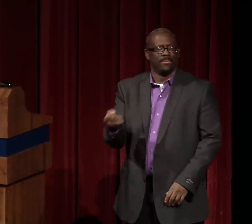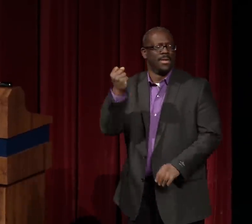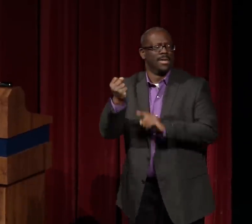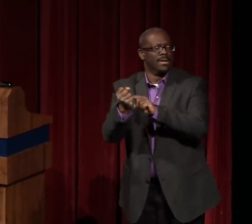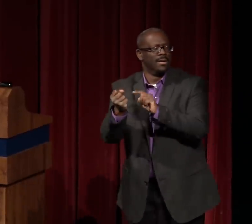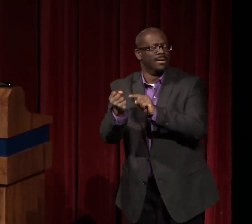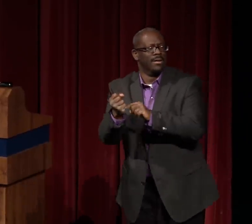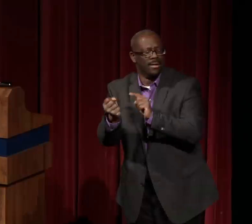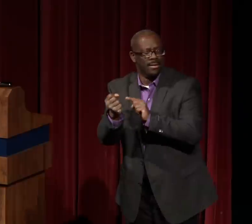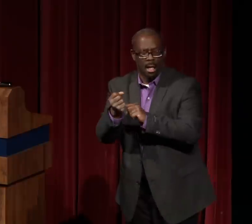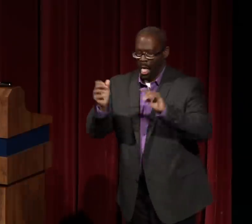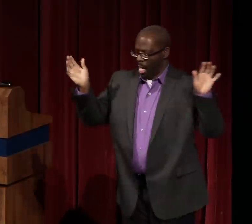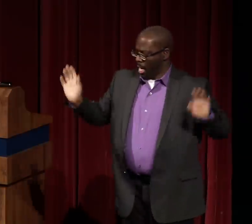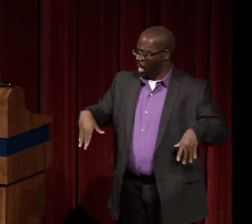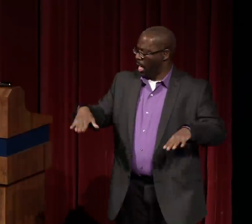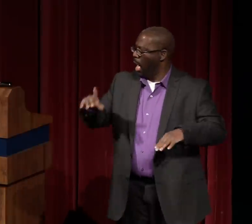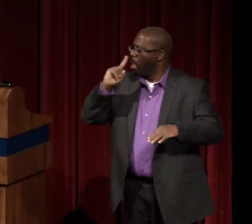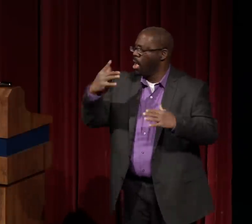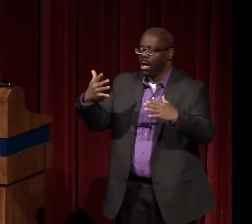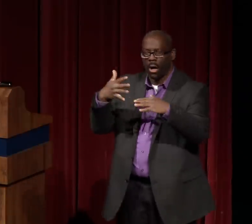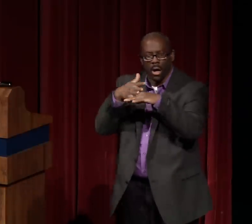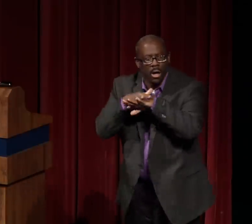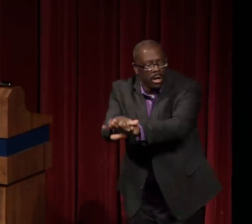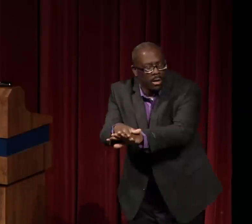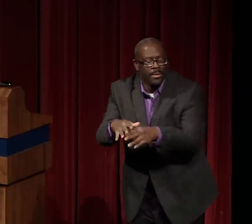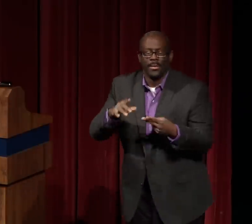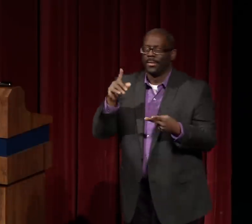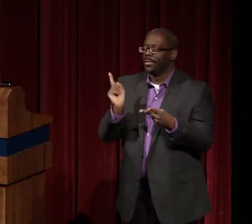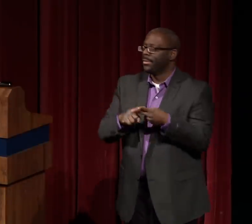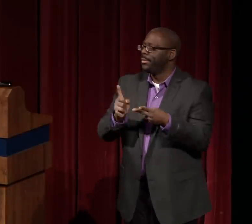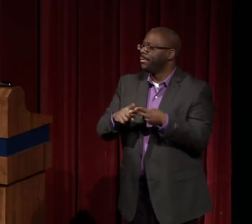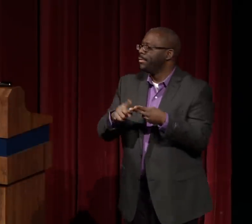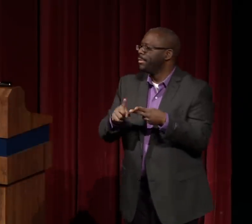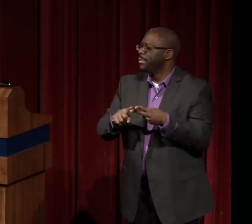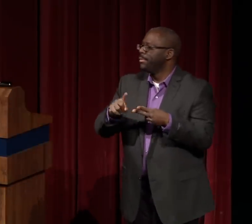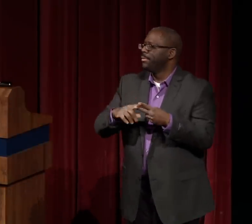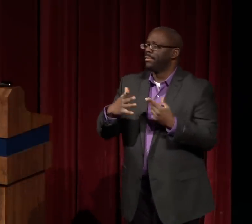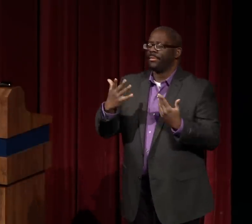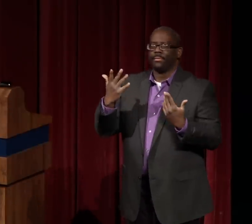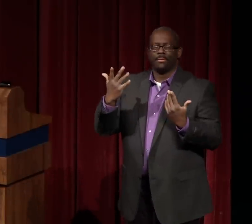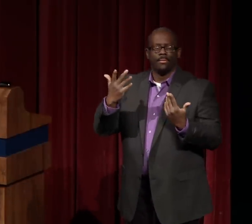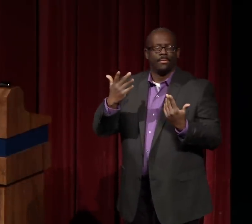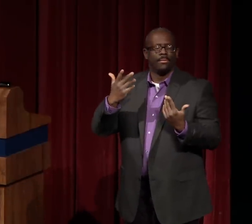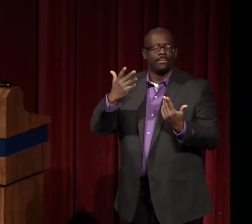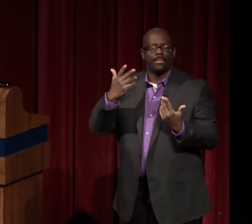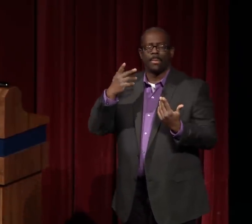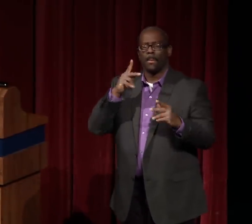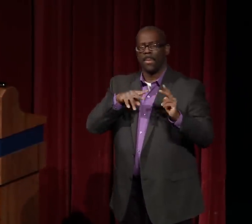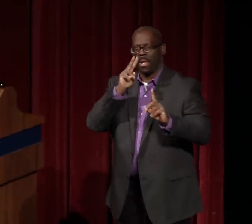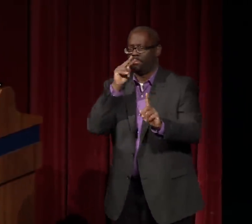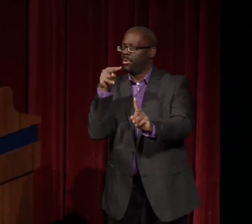And this was during the 1950's that this occurred.